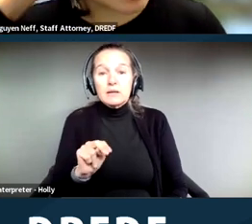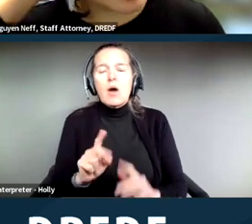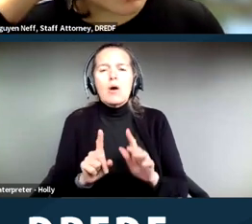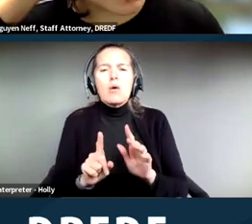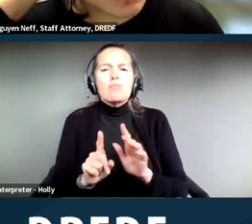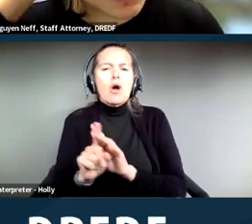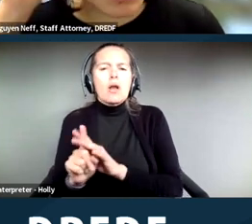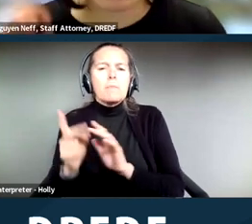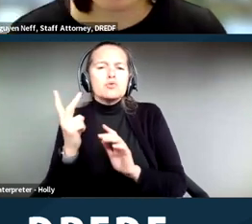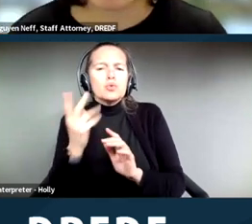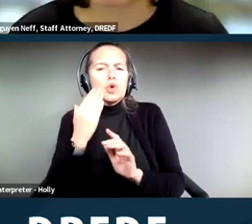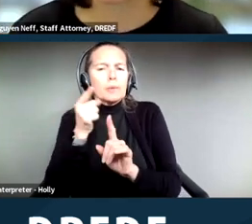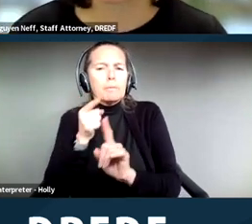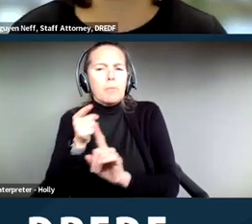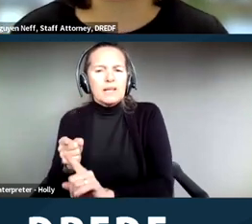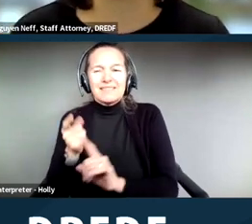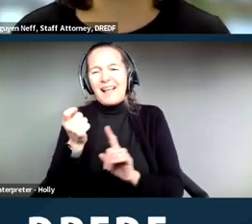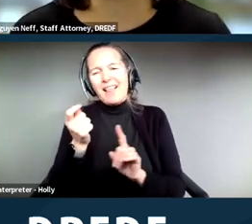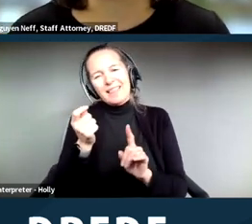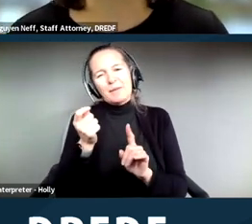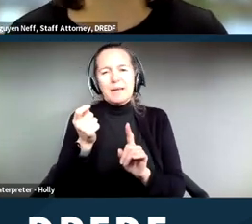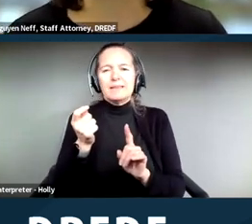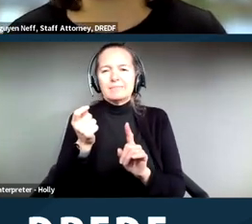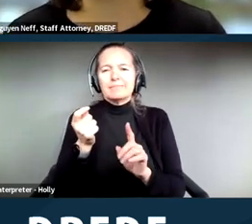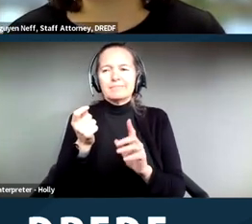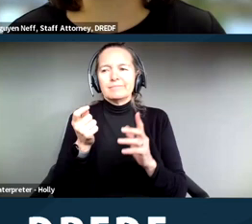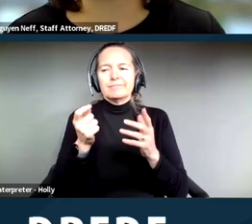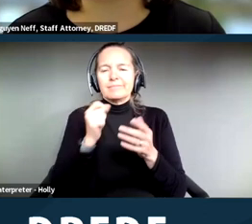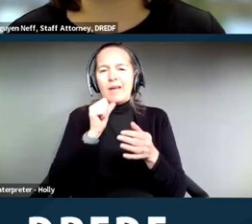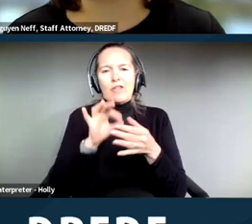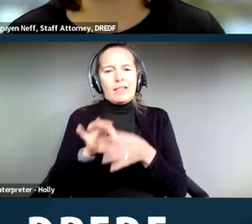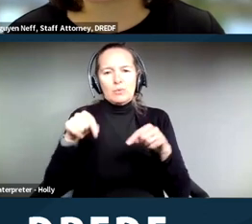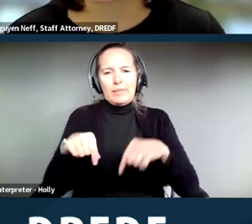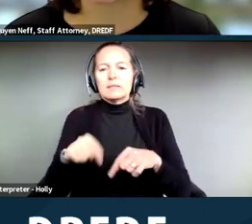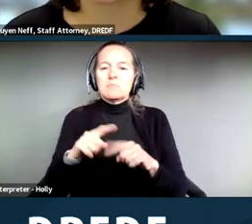scope of this presentation but that I want to touch on, and that's that one, unfortunately, and